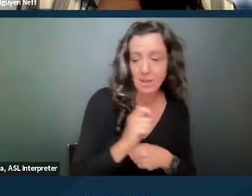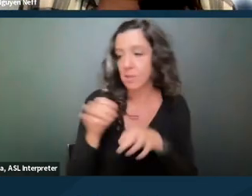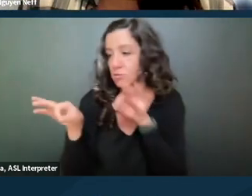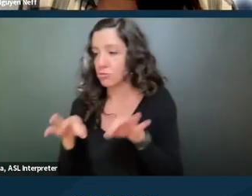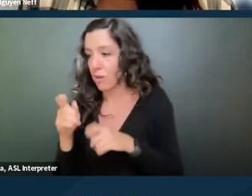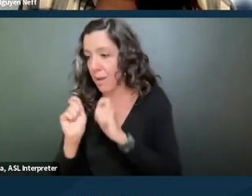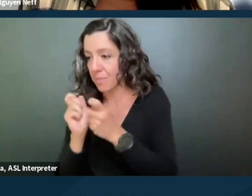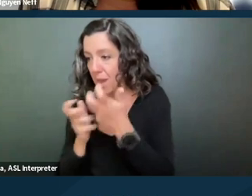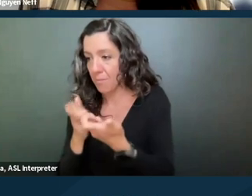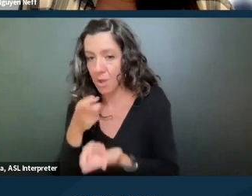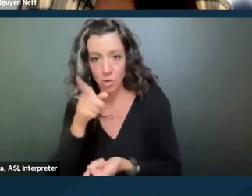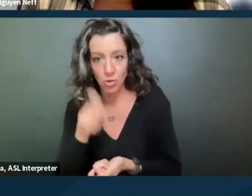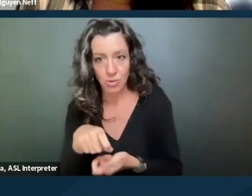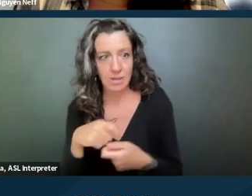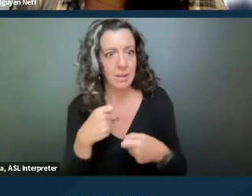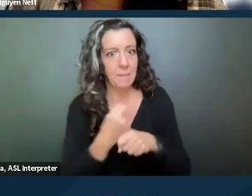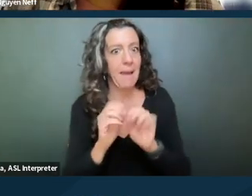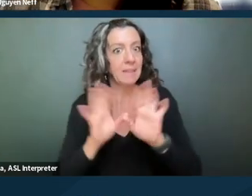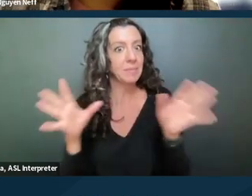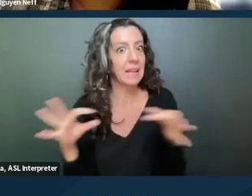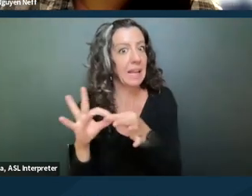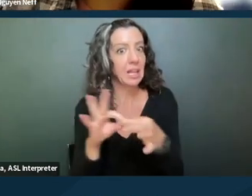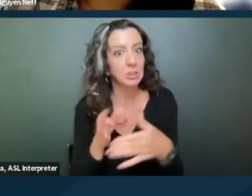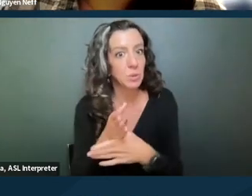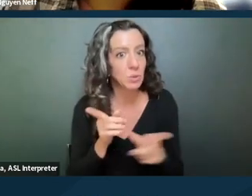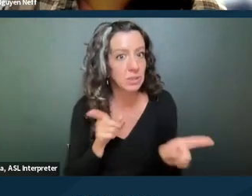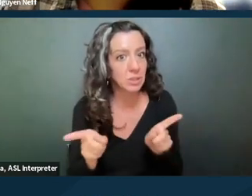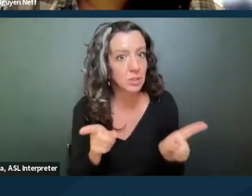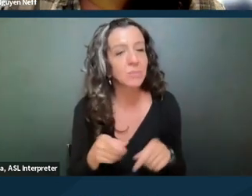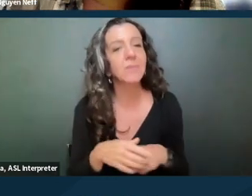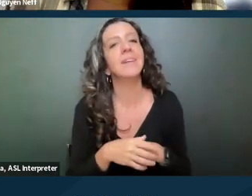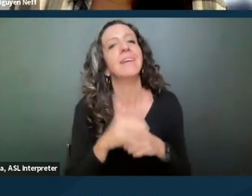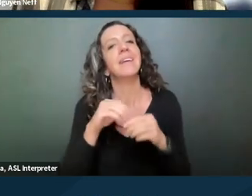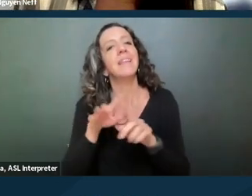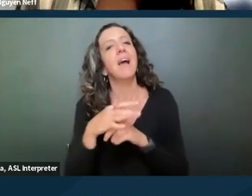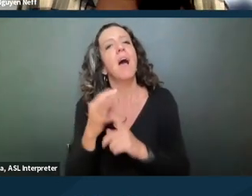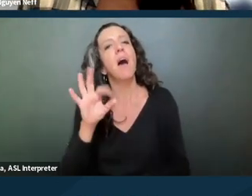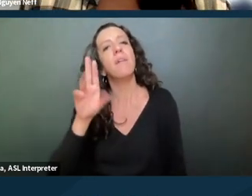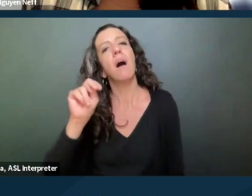you make that connection. In the context of an unlawful detainer, it's helpful to describe